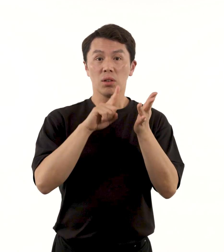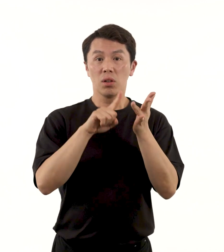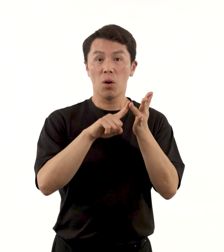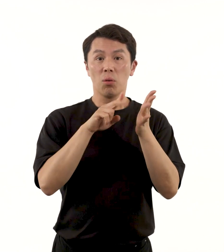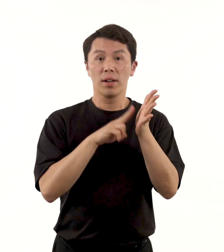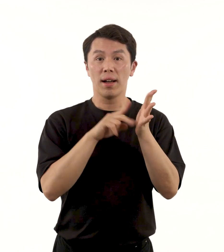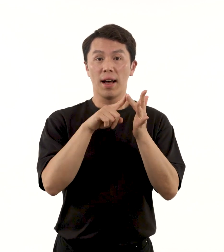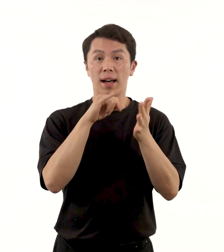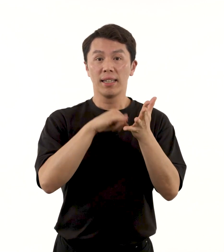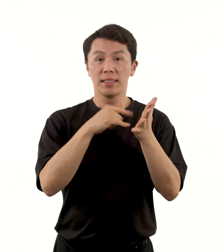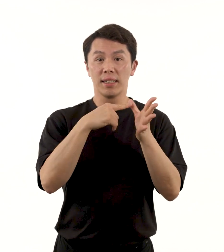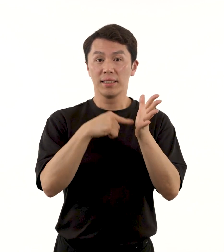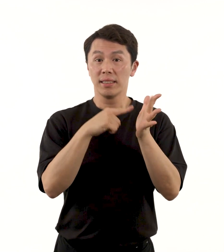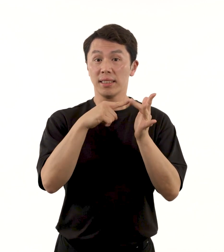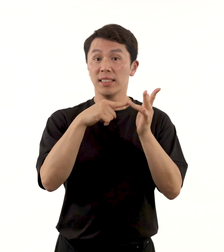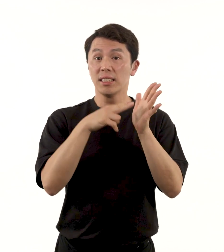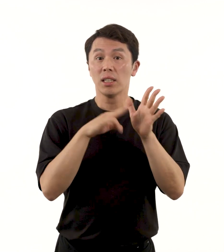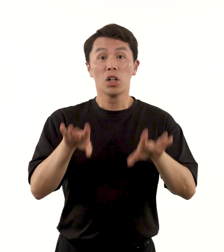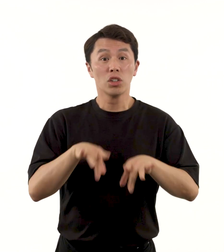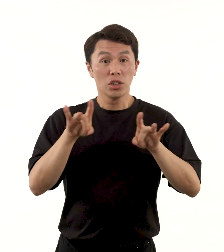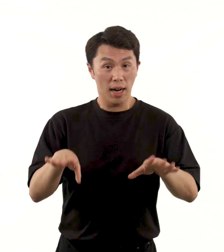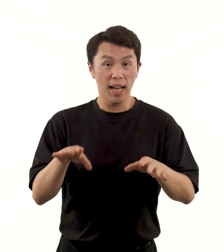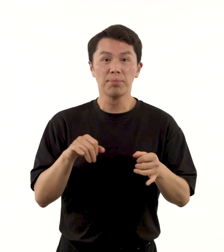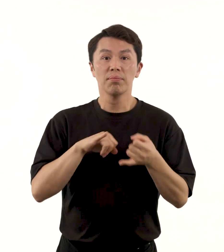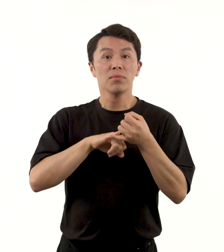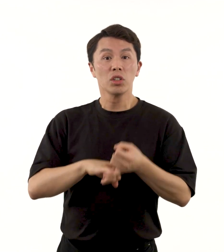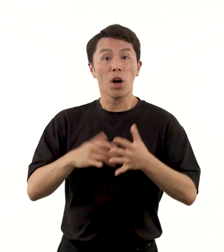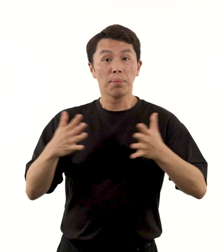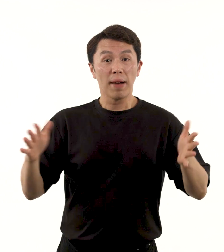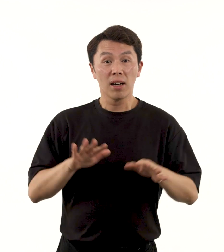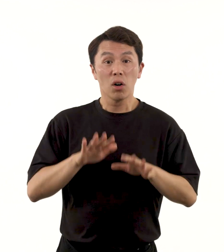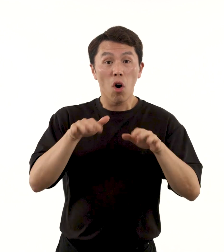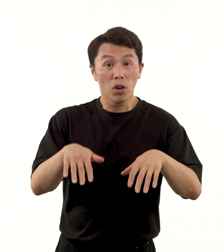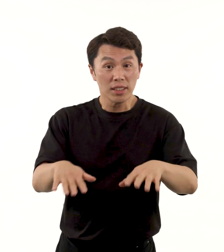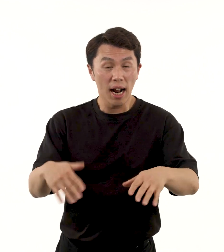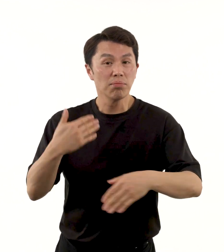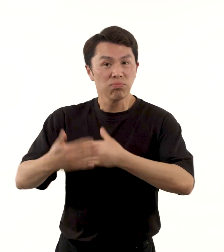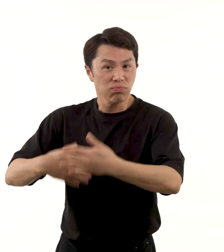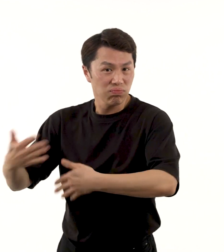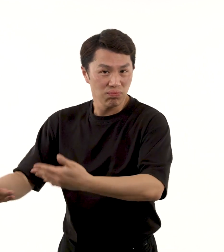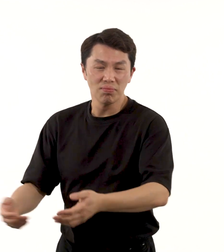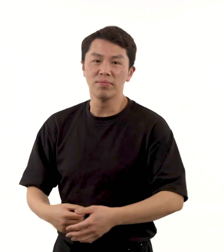colonial legacies within Australia and the southern Great Ocean.